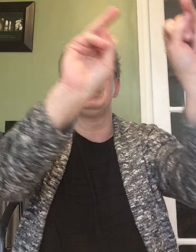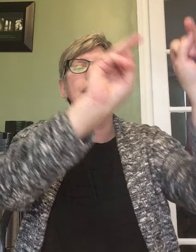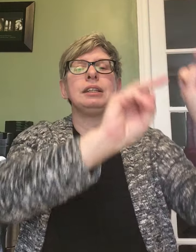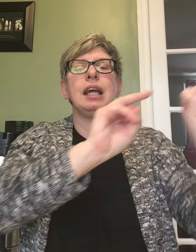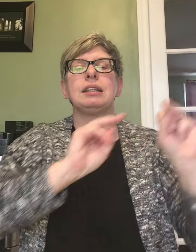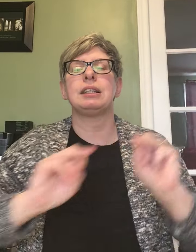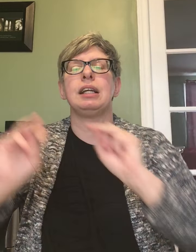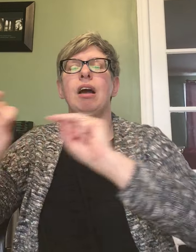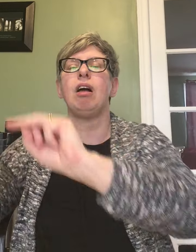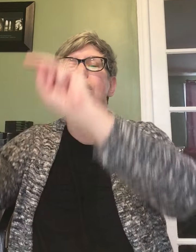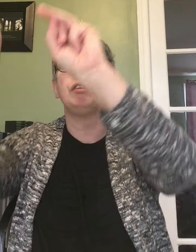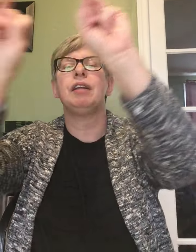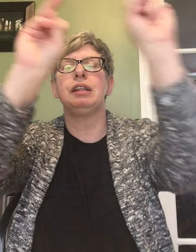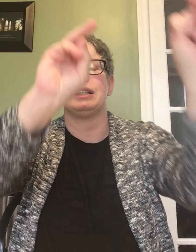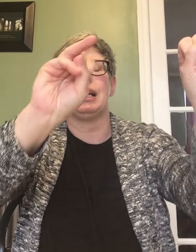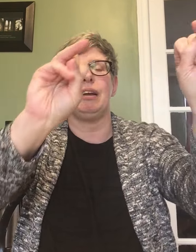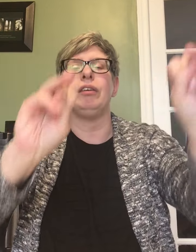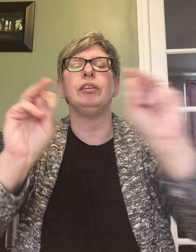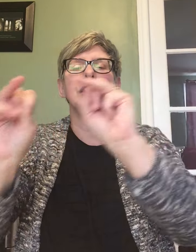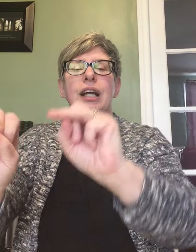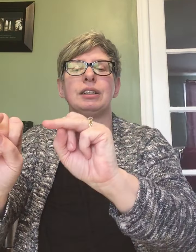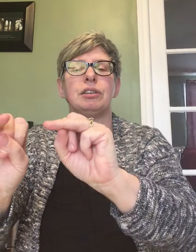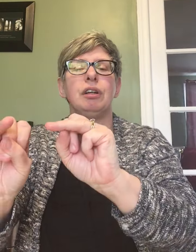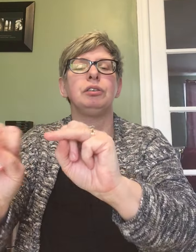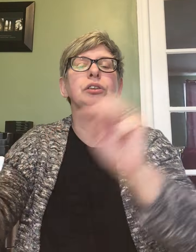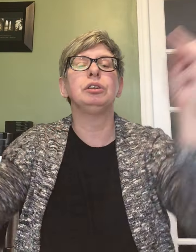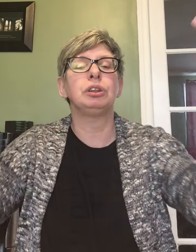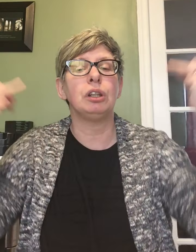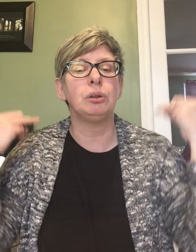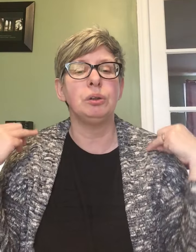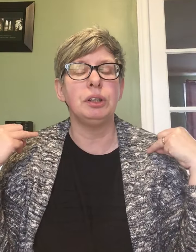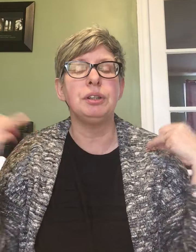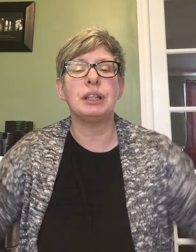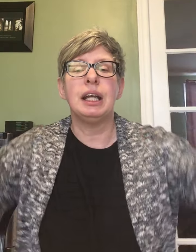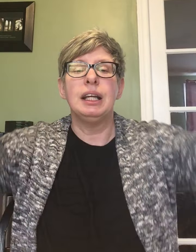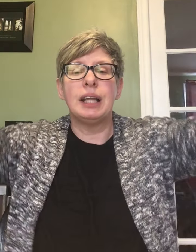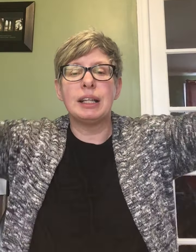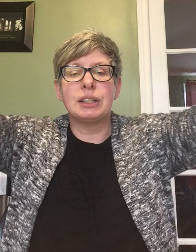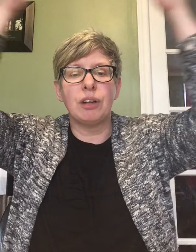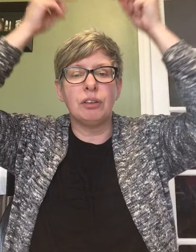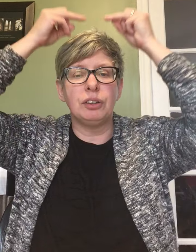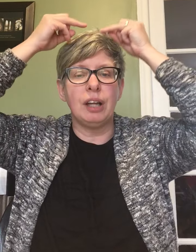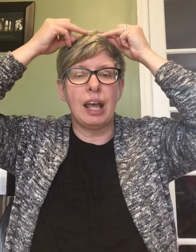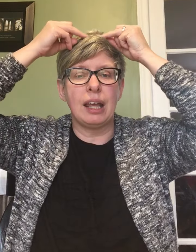Ring is dancing all around the town dance her on your shoulders dance her on your head